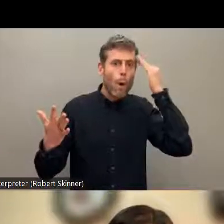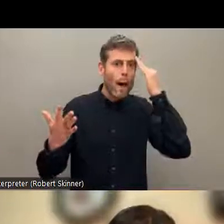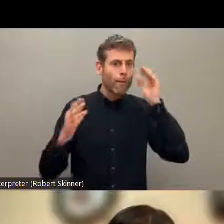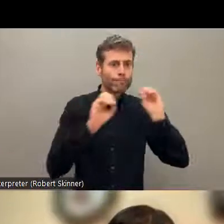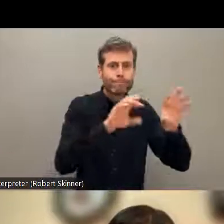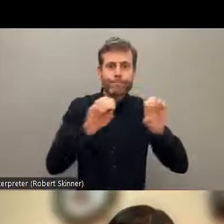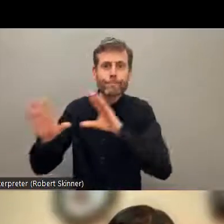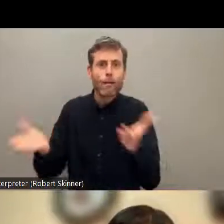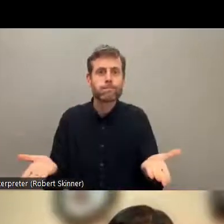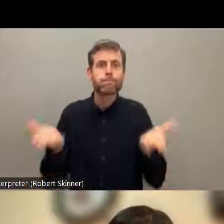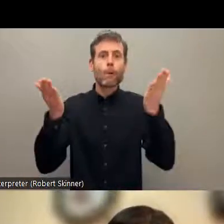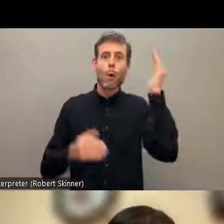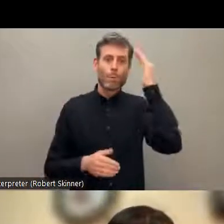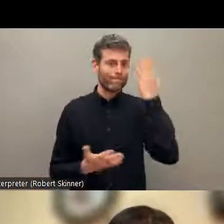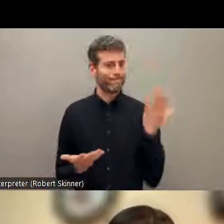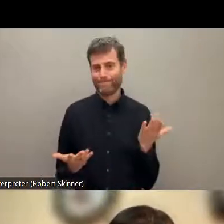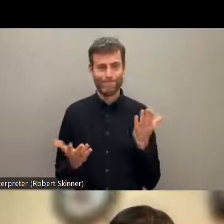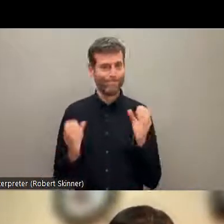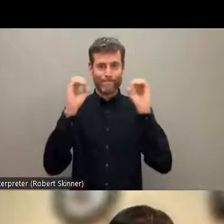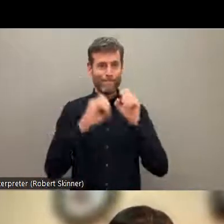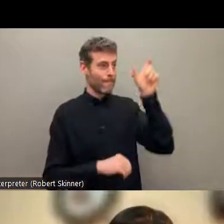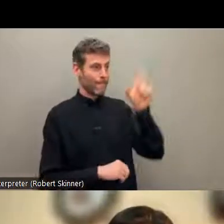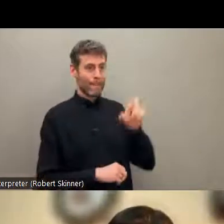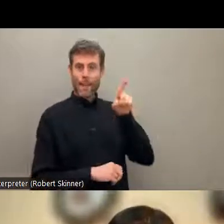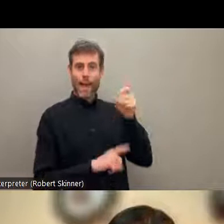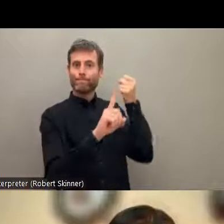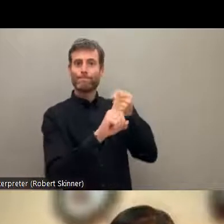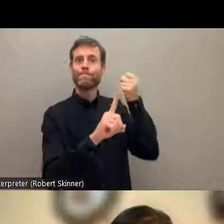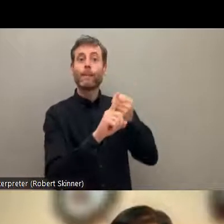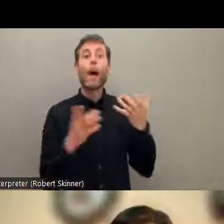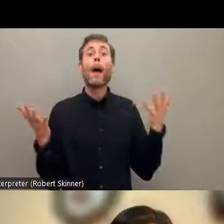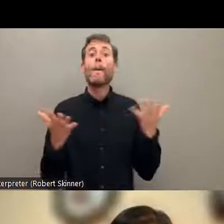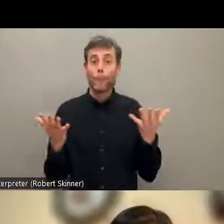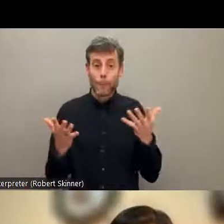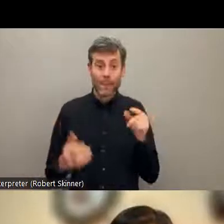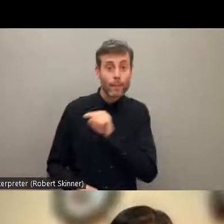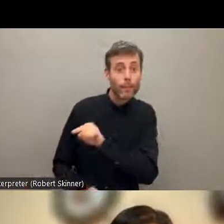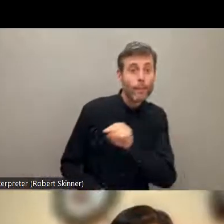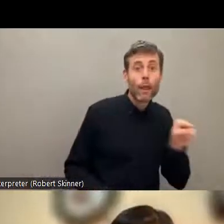health, employment, lack of data, effective